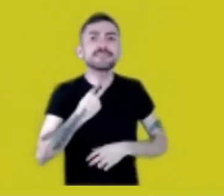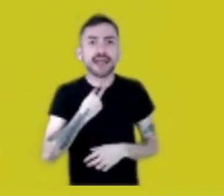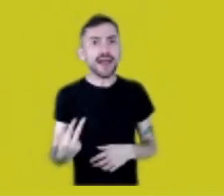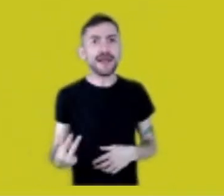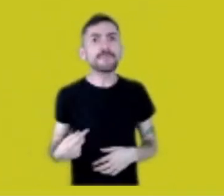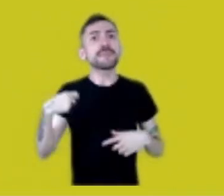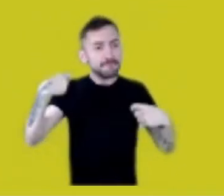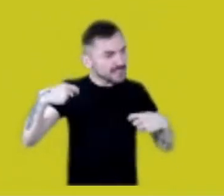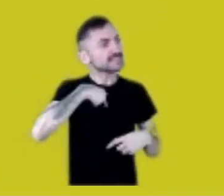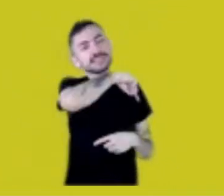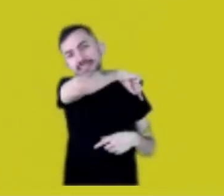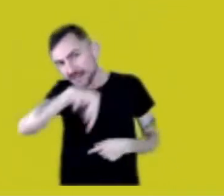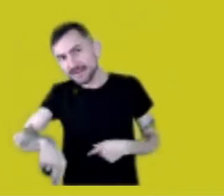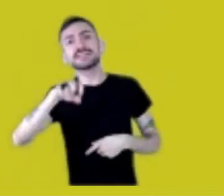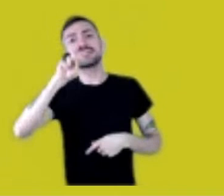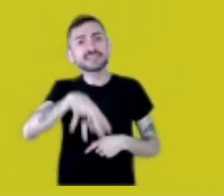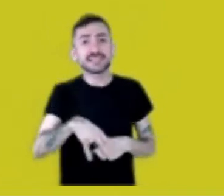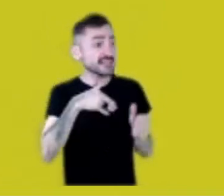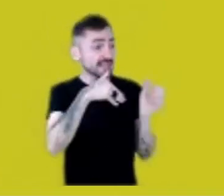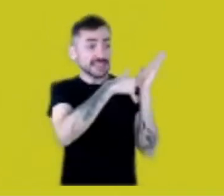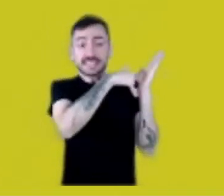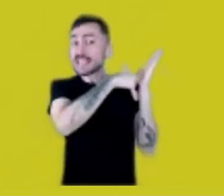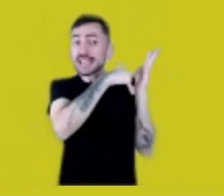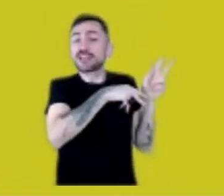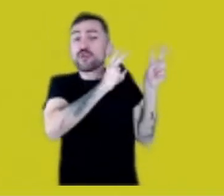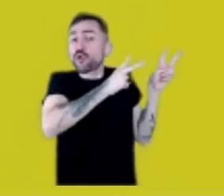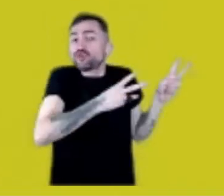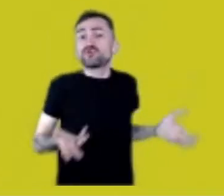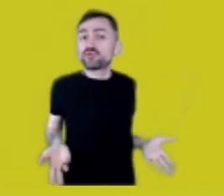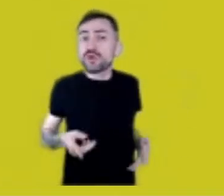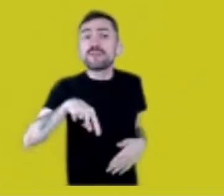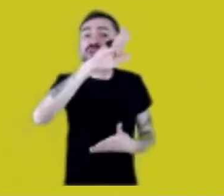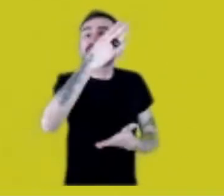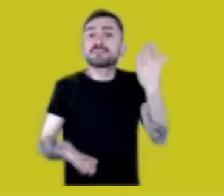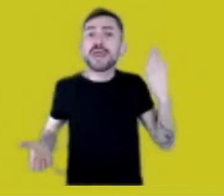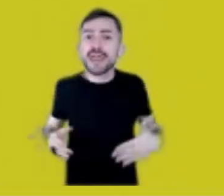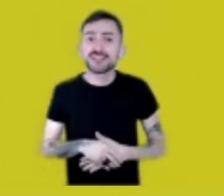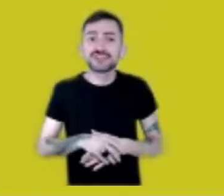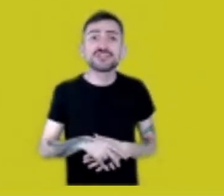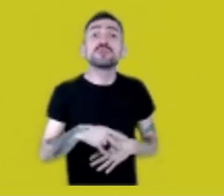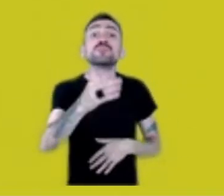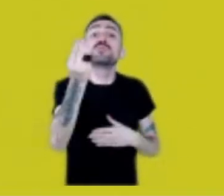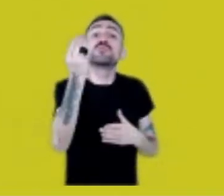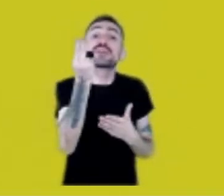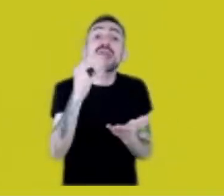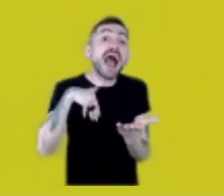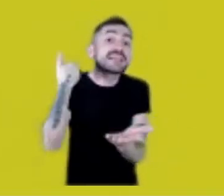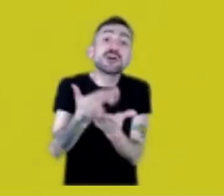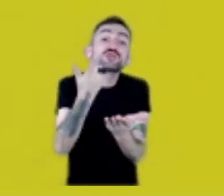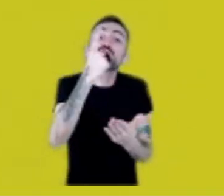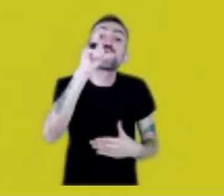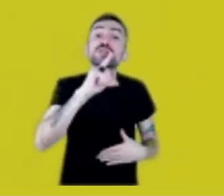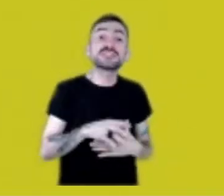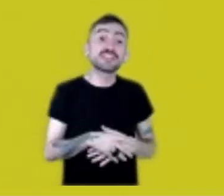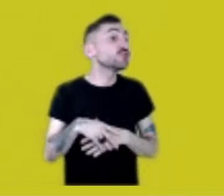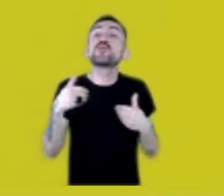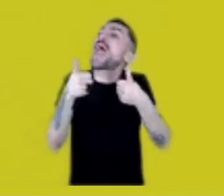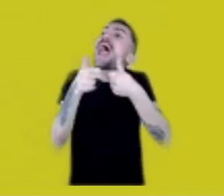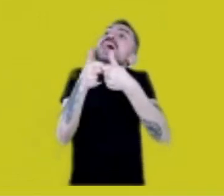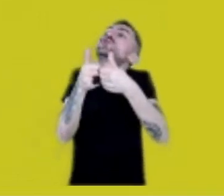The secret will still be kept a secret. That’s one of the few things you didn’t have access to. It’s not public domain! It’s not a common good!